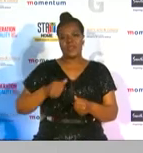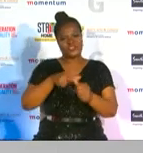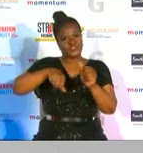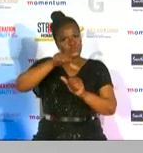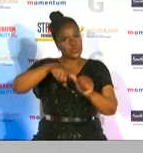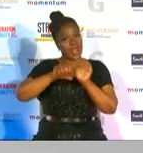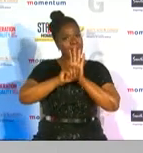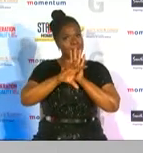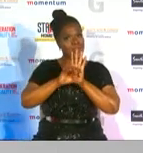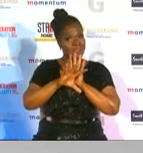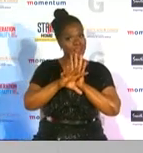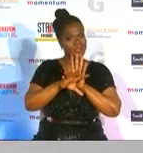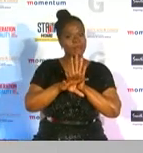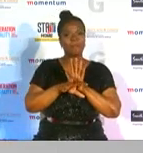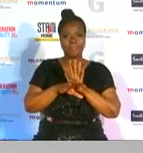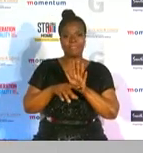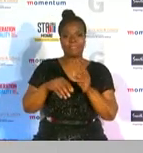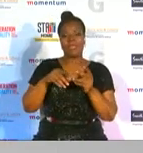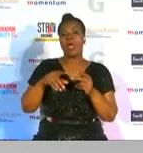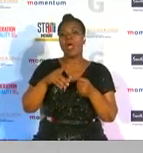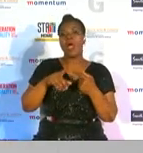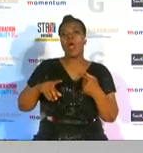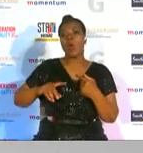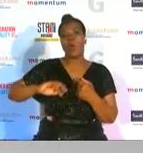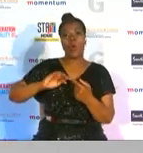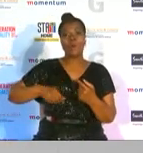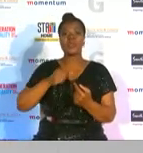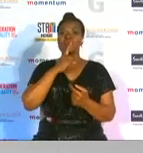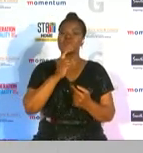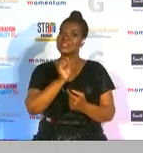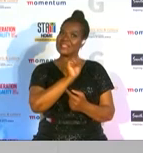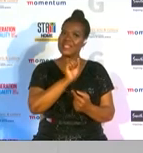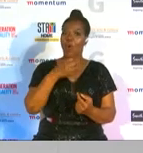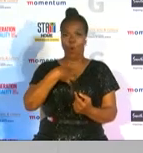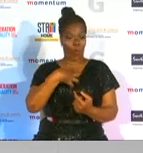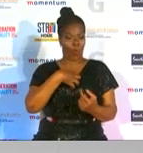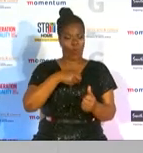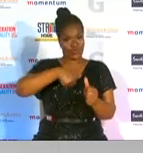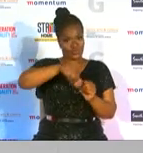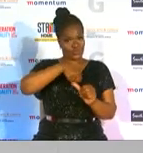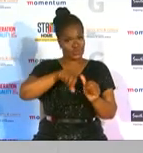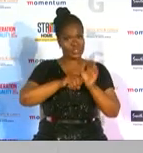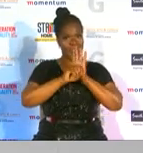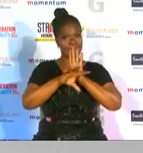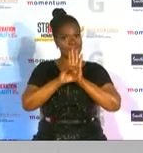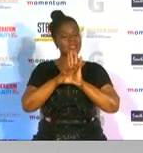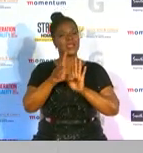a woman who uses her social media platforms and presence to enhance the profile of south african women in sport